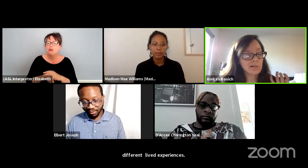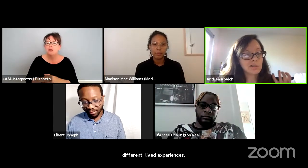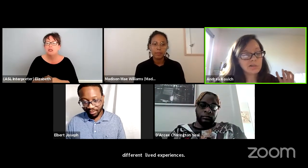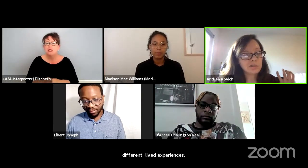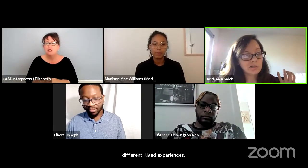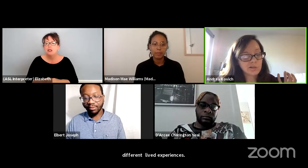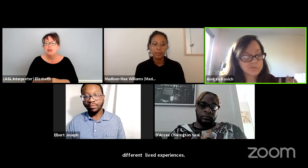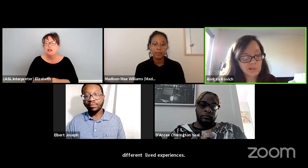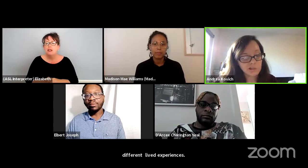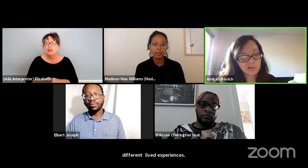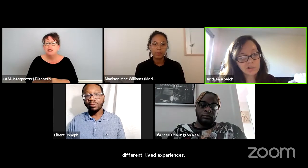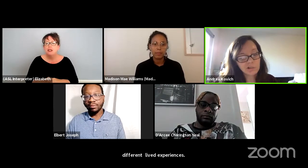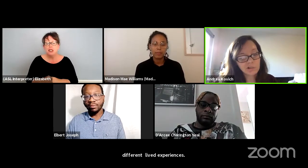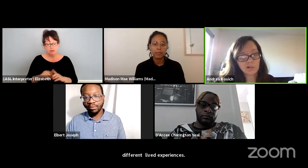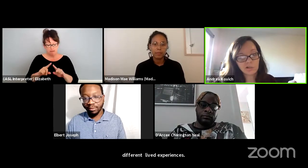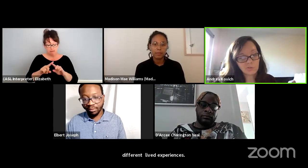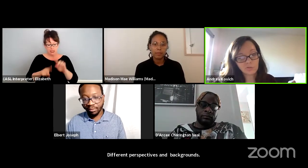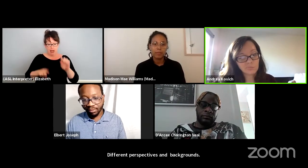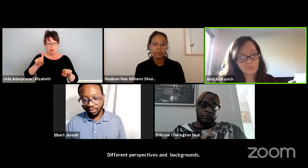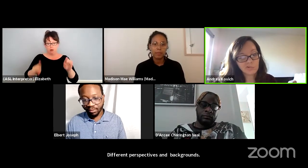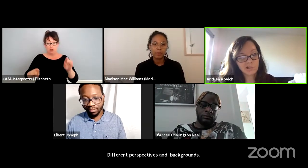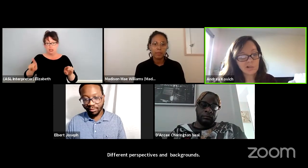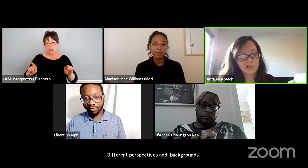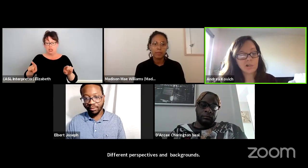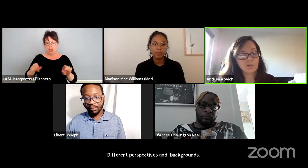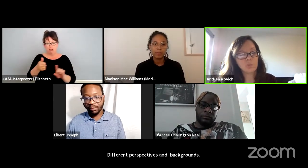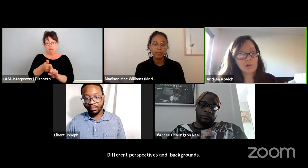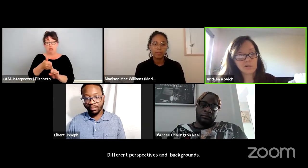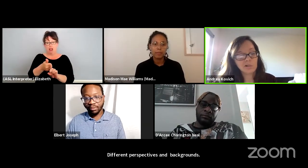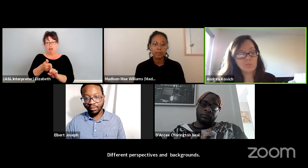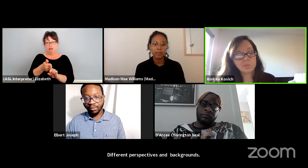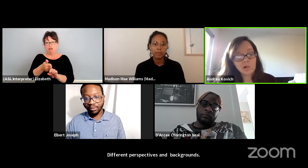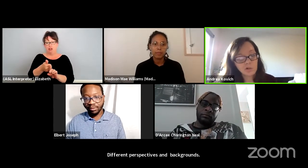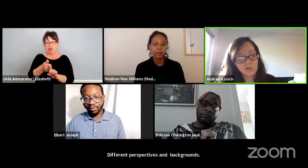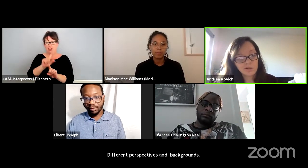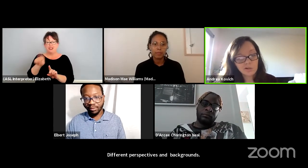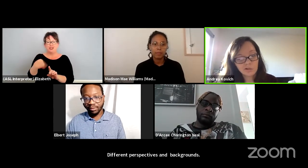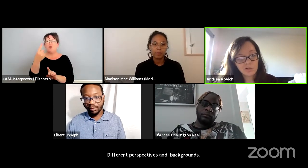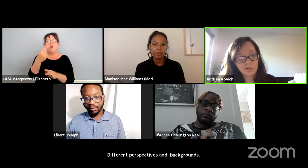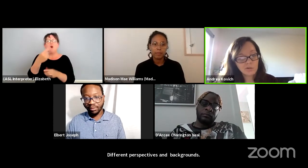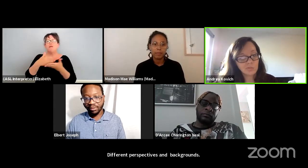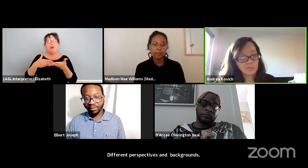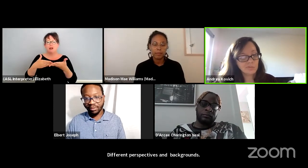And diversity is really just one component